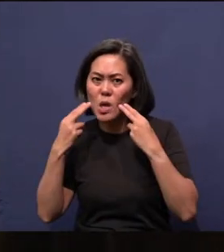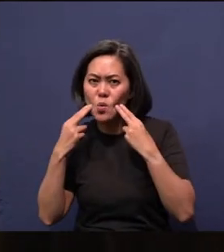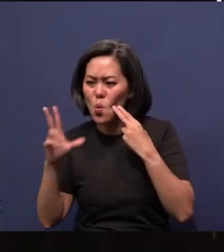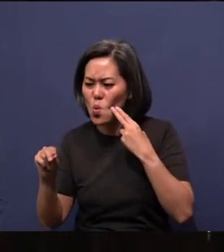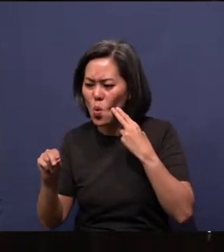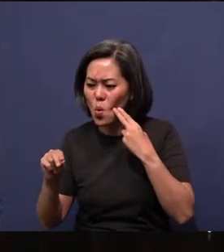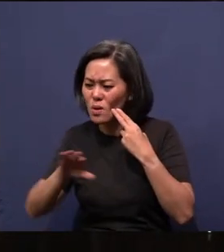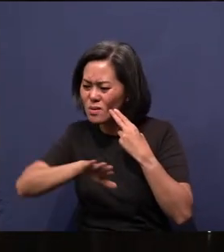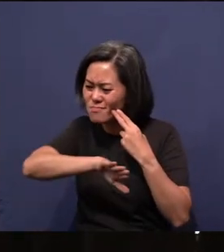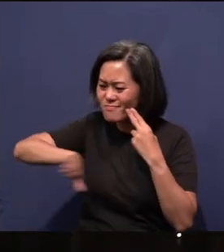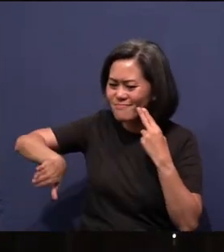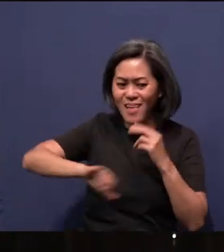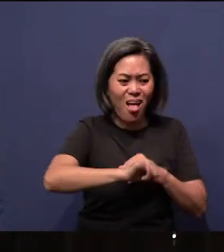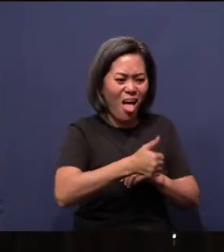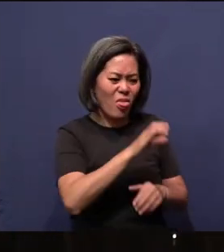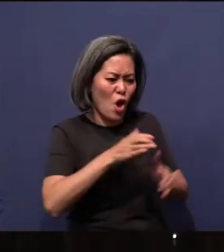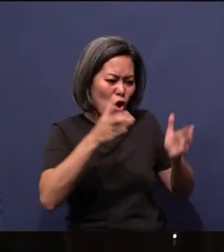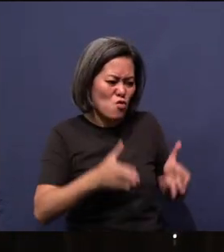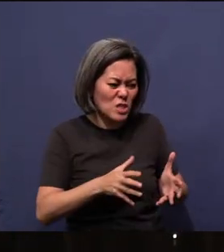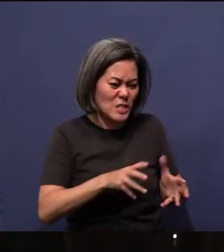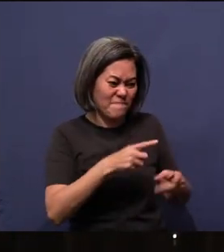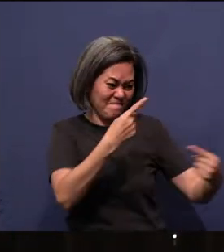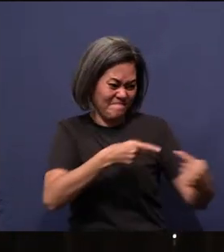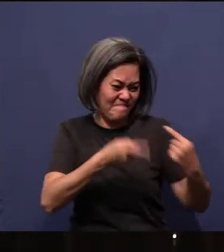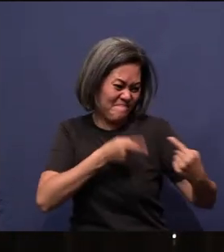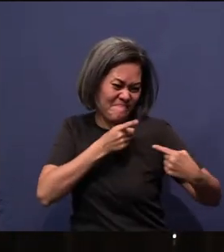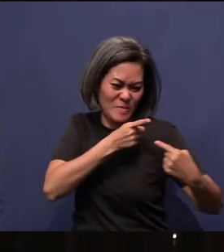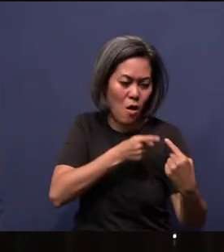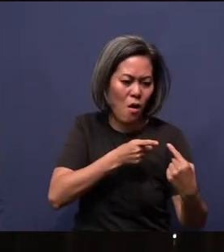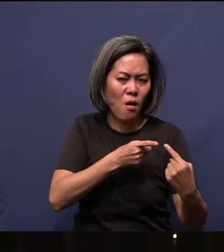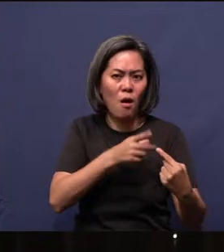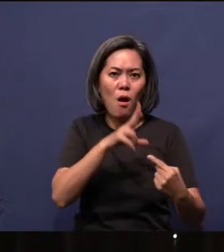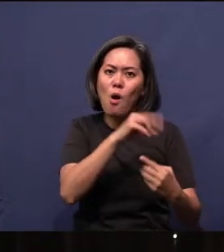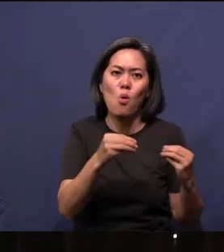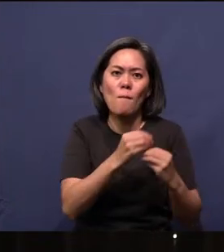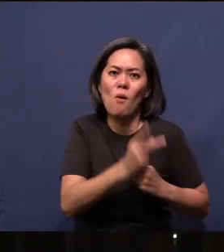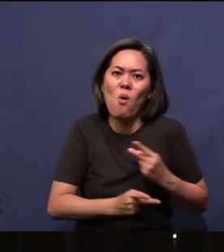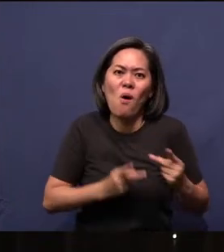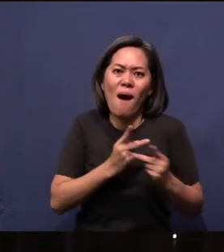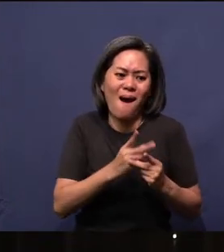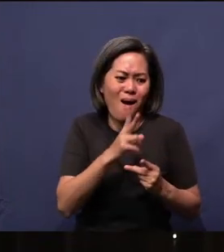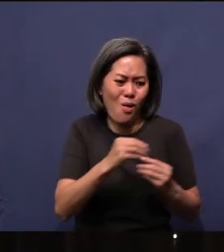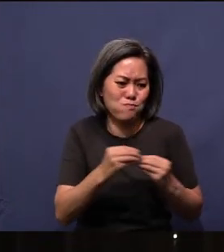There's a loss of love. There's a loss of kindness. There's a loss of